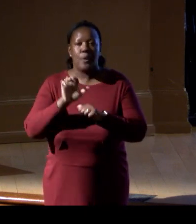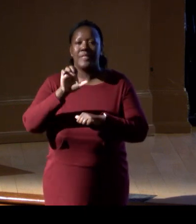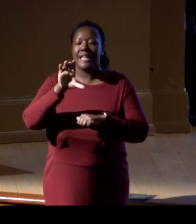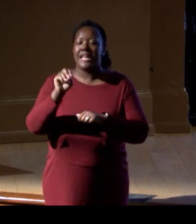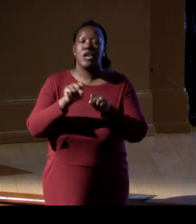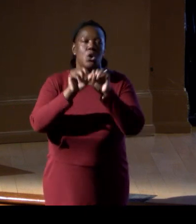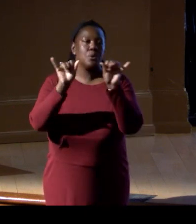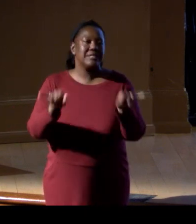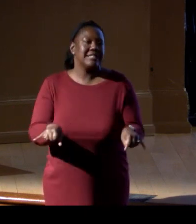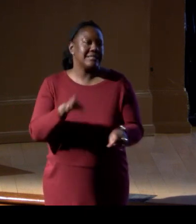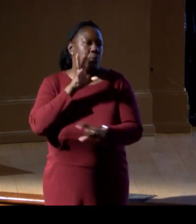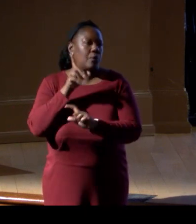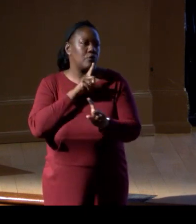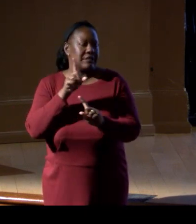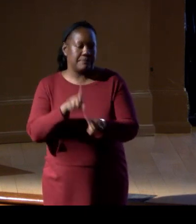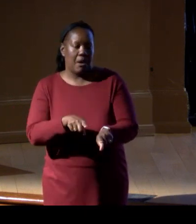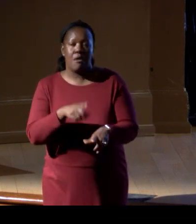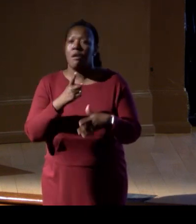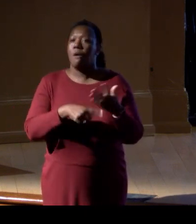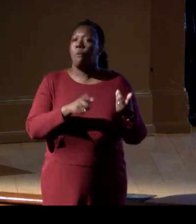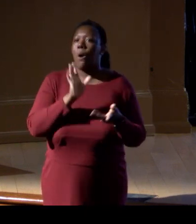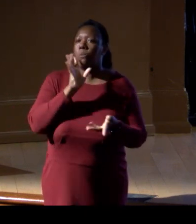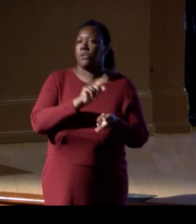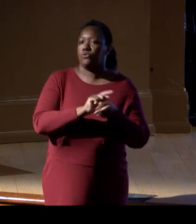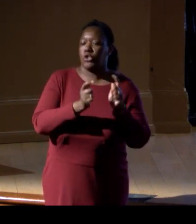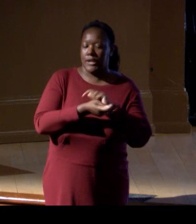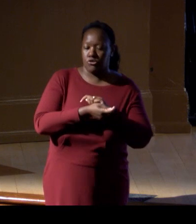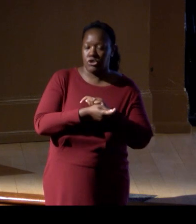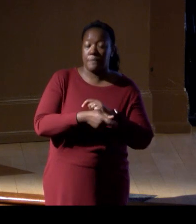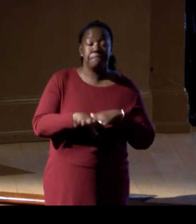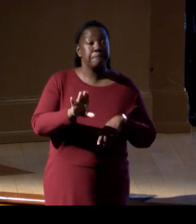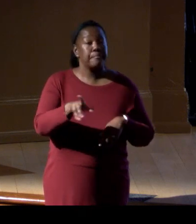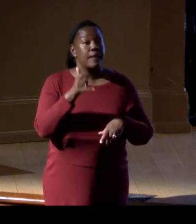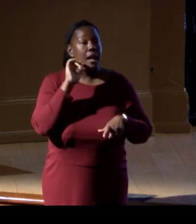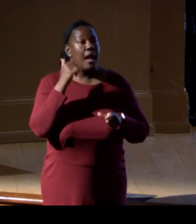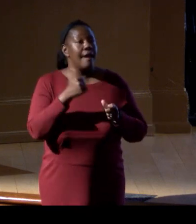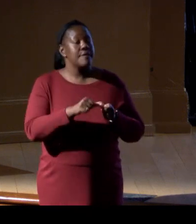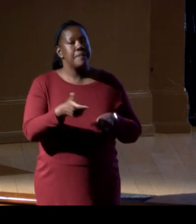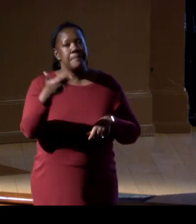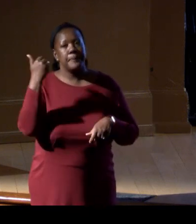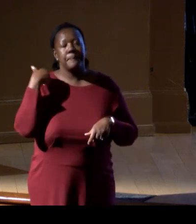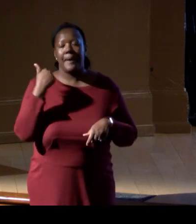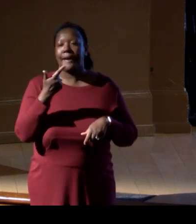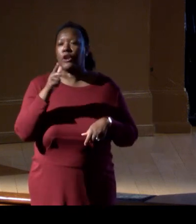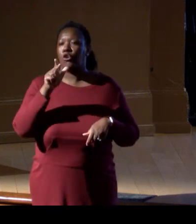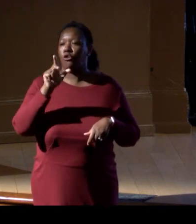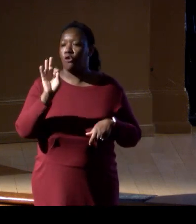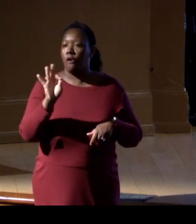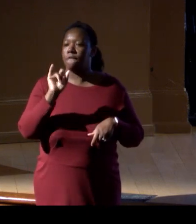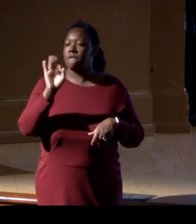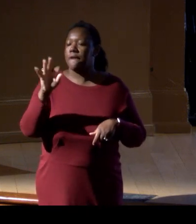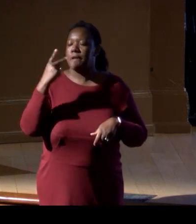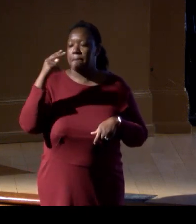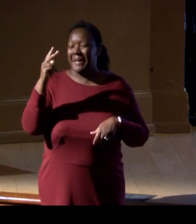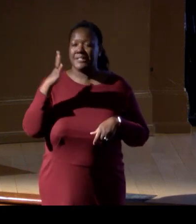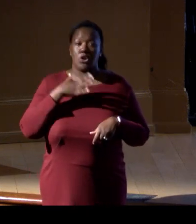and what's changing in that system. I remember in the Gulf of Mexico, my third week at Shell,